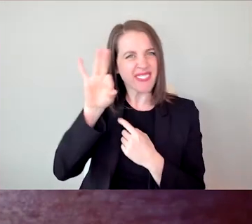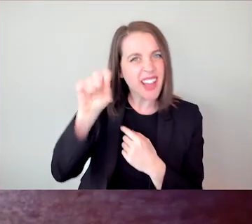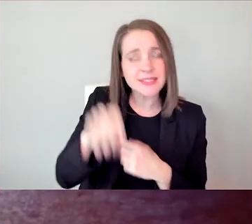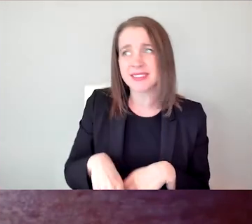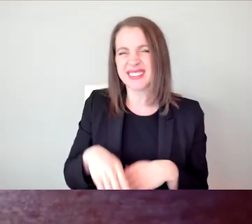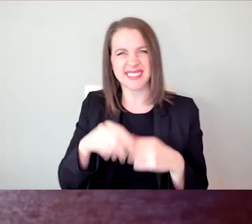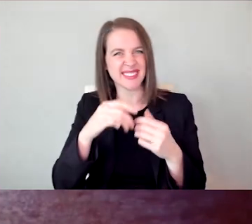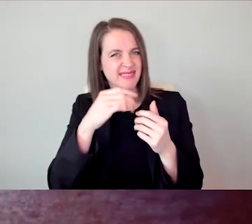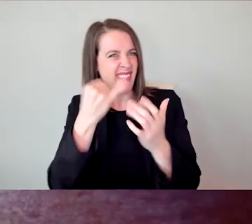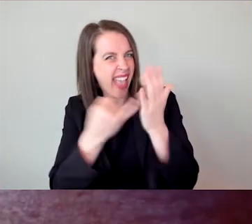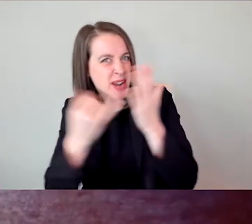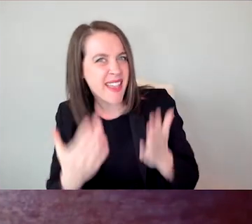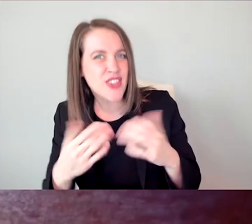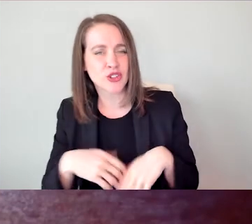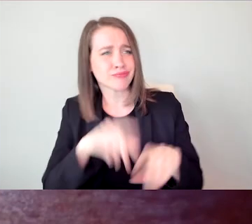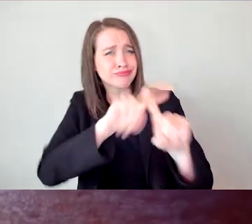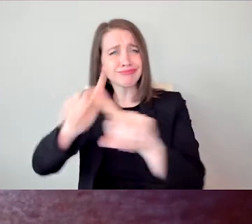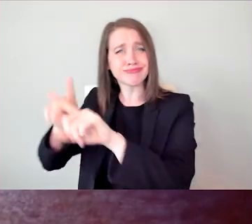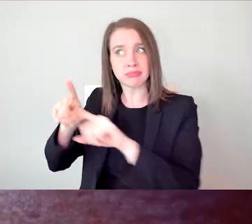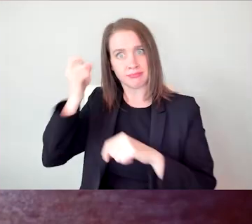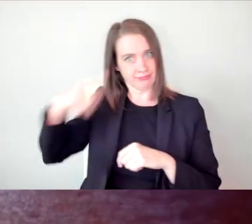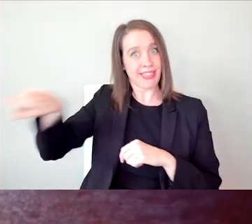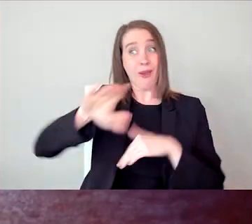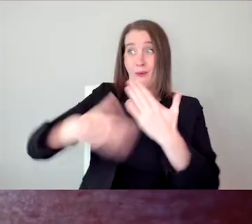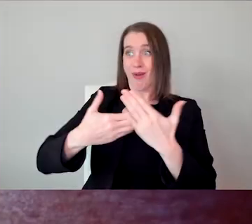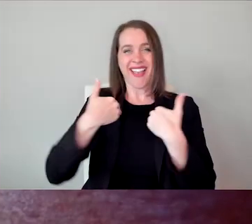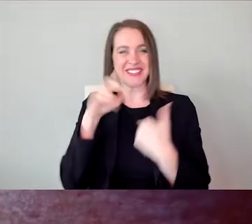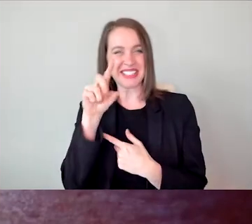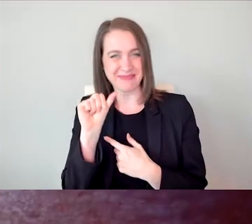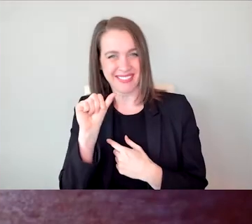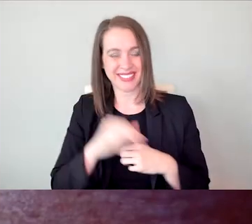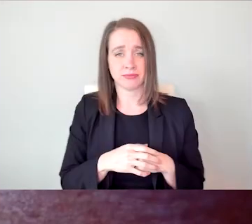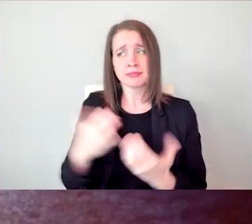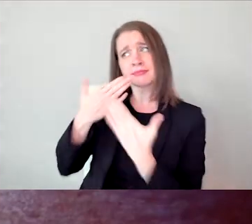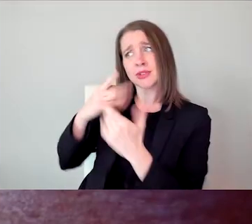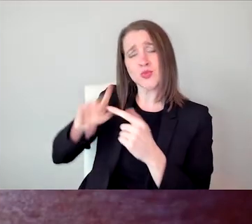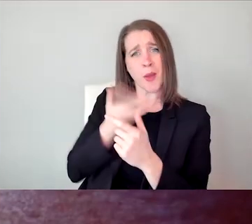animators, all who happen to have a disability. So thank you to all our panelists and a big